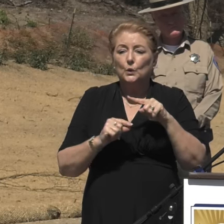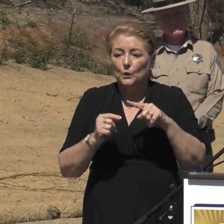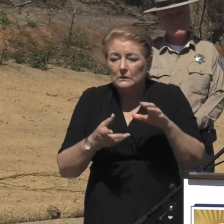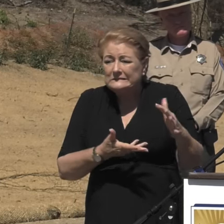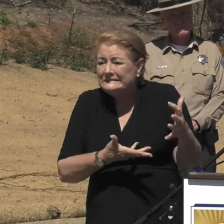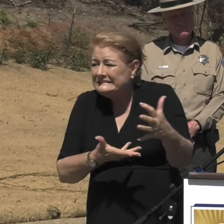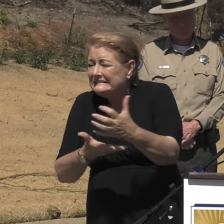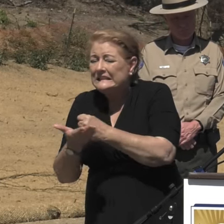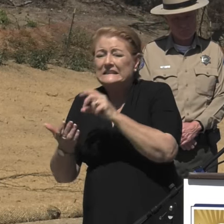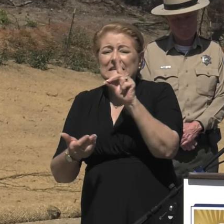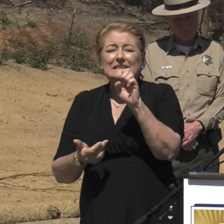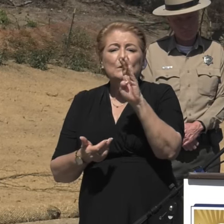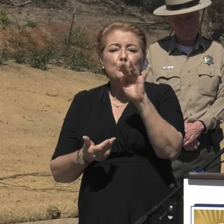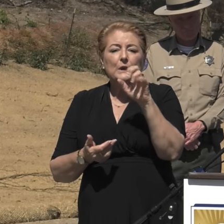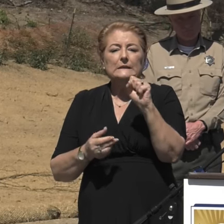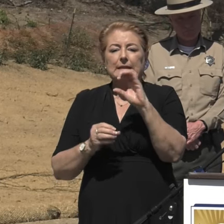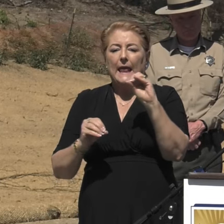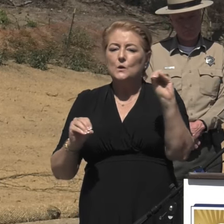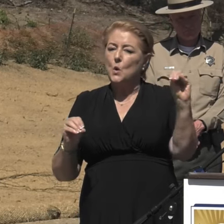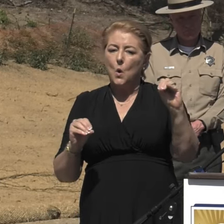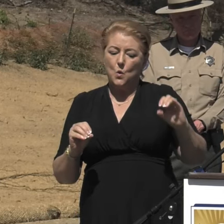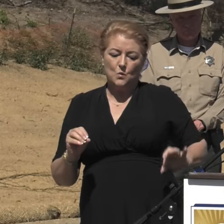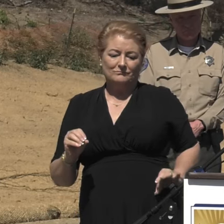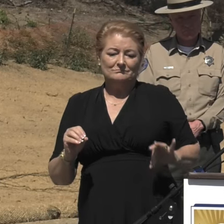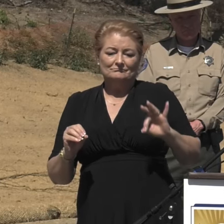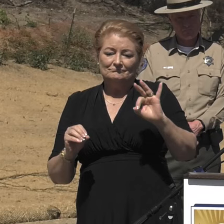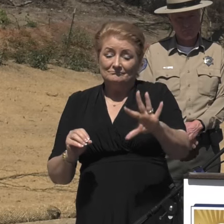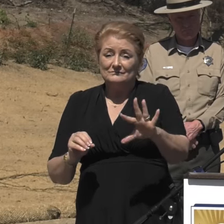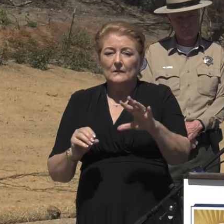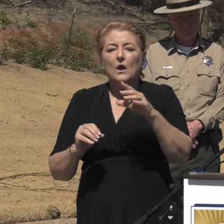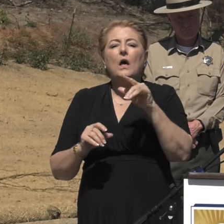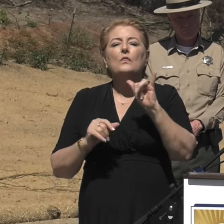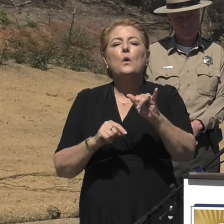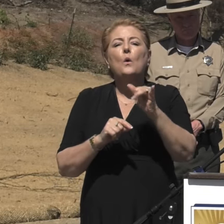no out-of-pocket cost to private property owners.